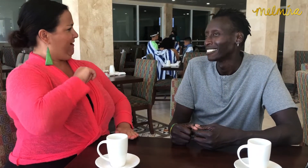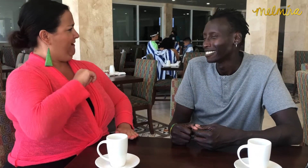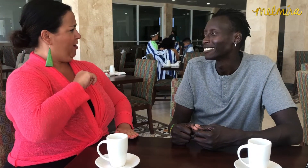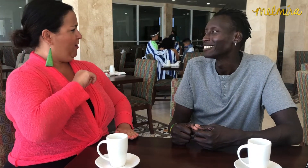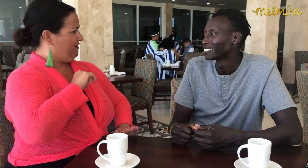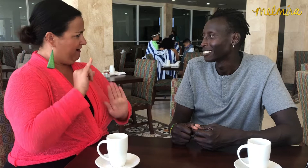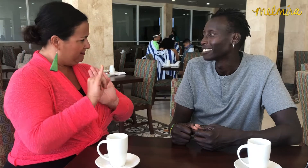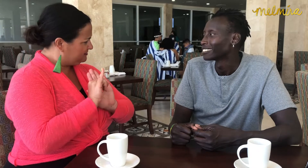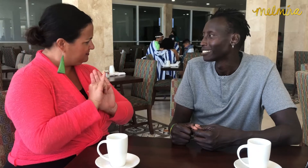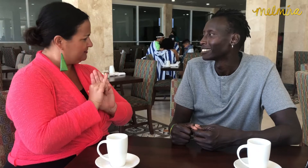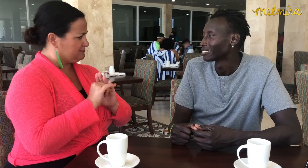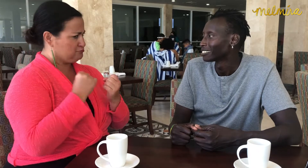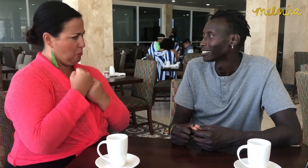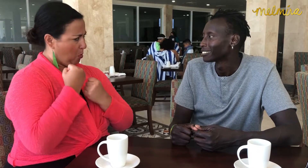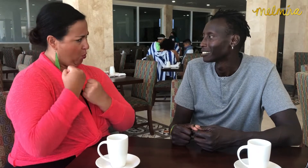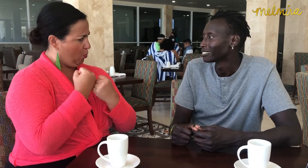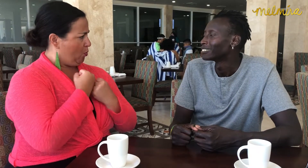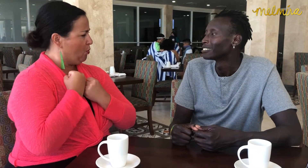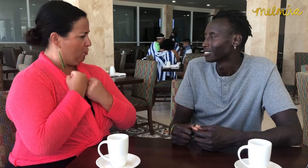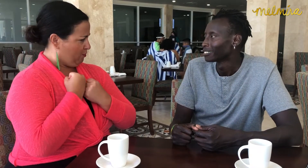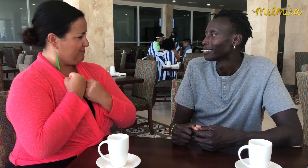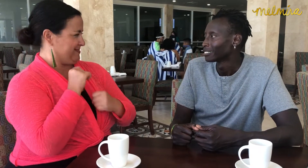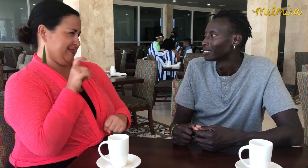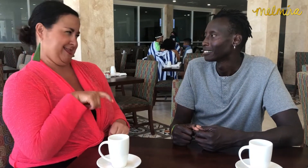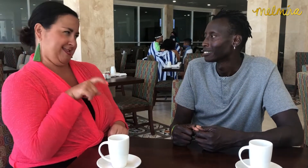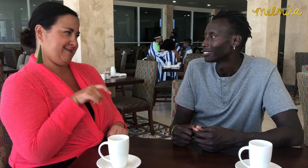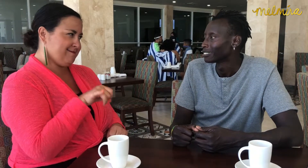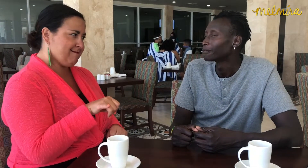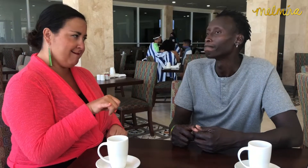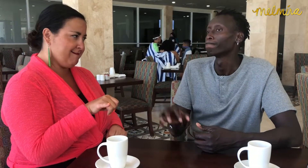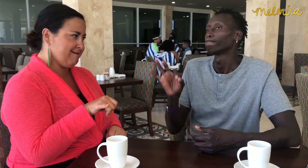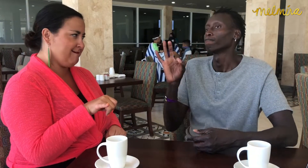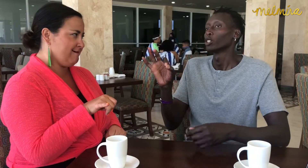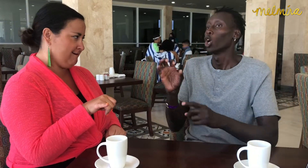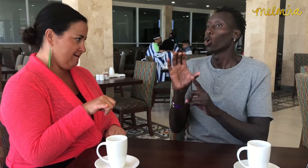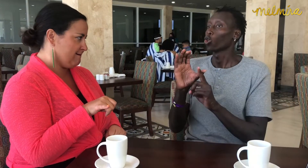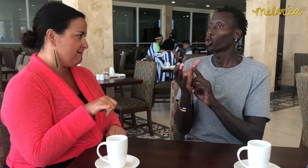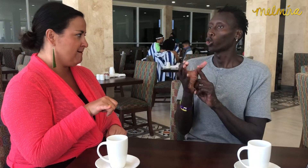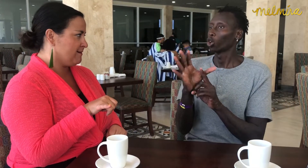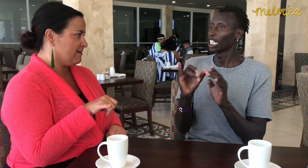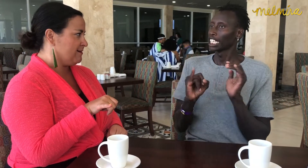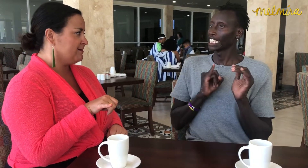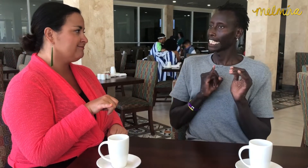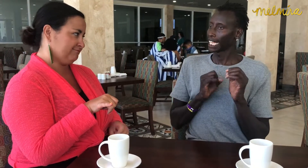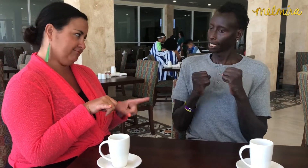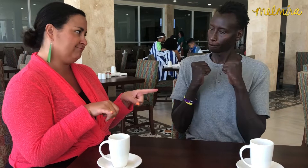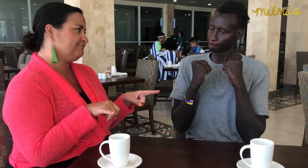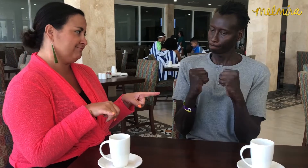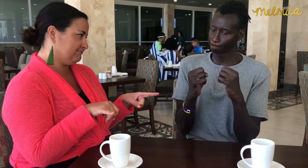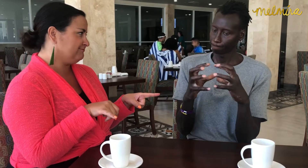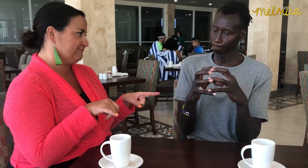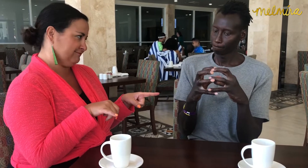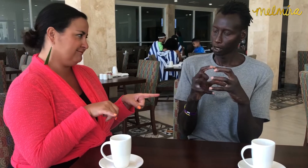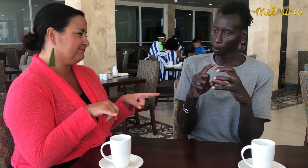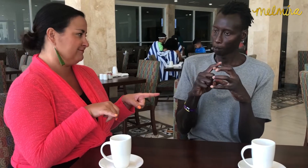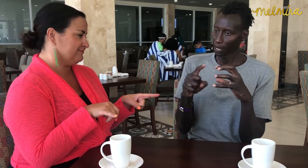To have that pride and support one another. I think it's necessary. Having strong values in culture and identity is fine,